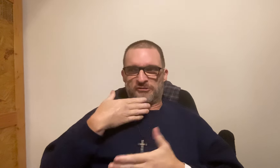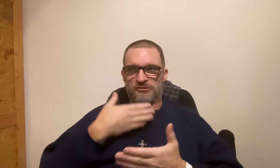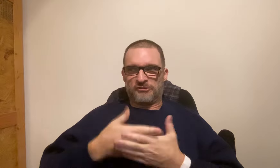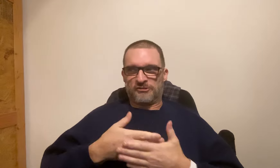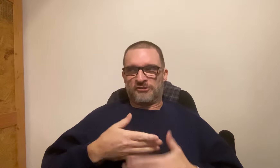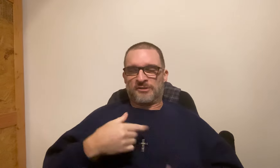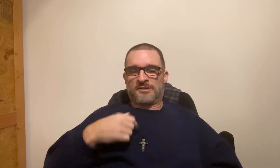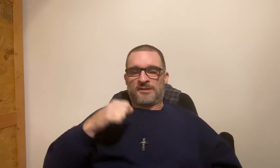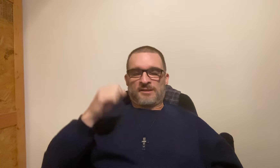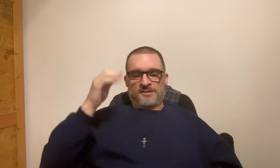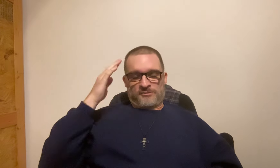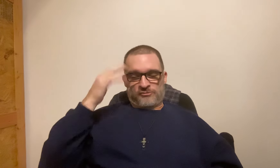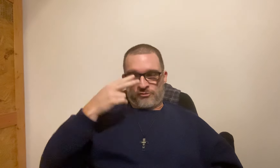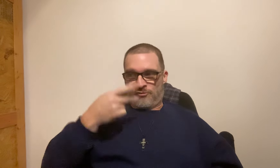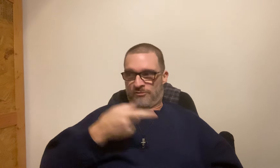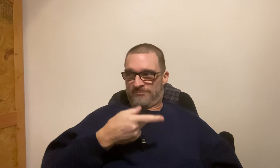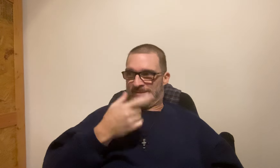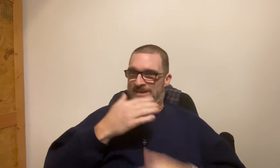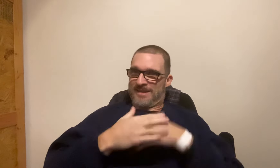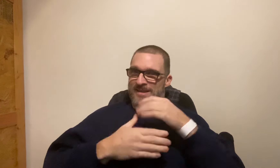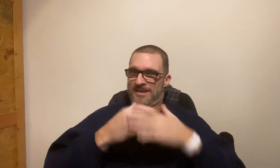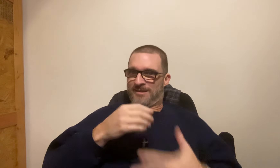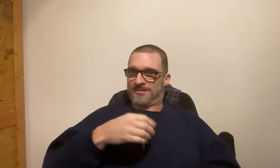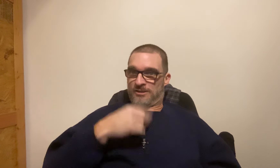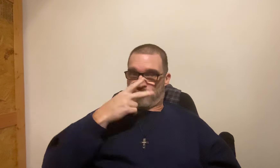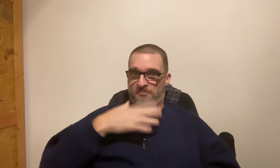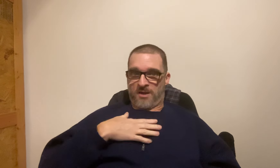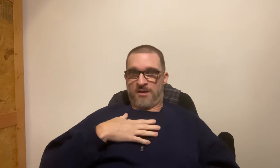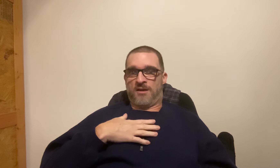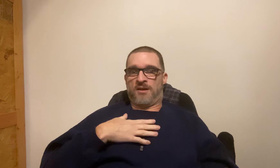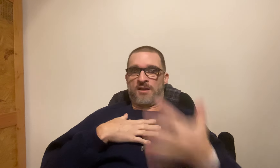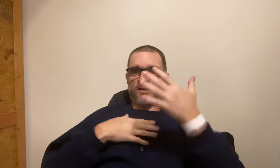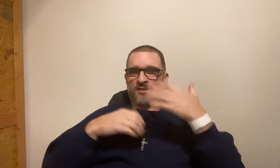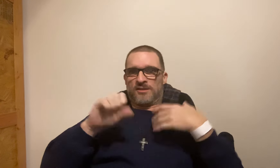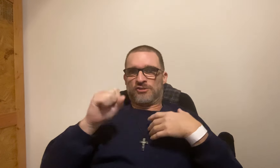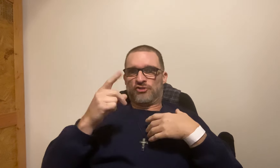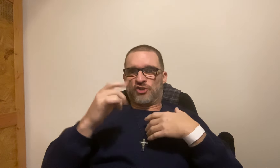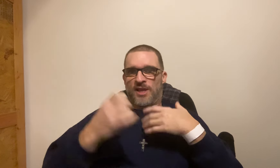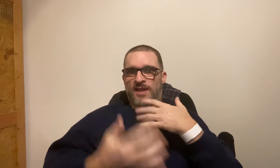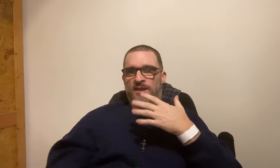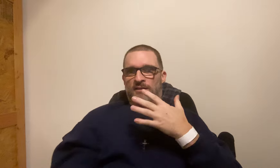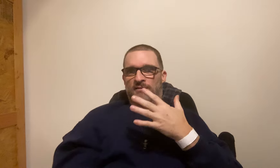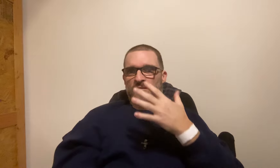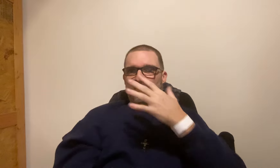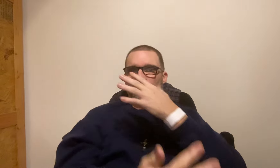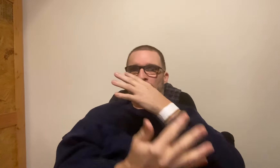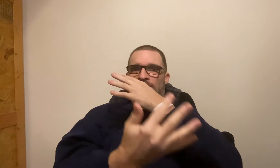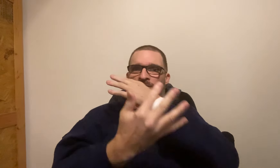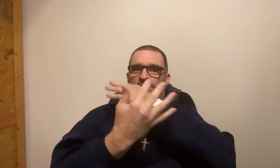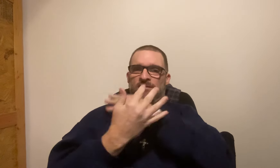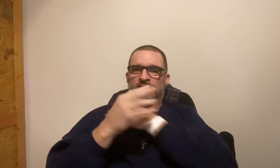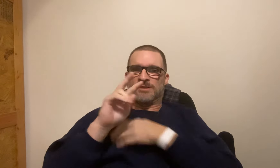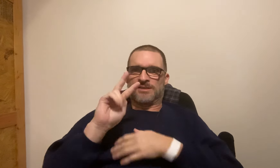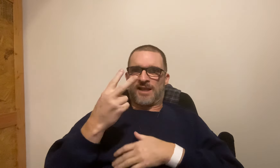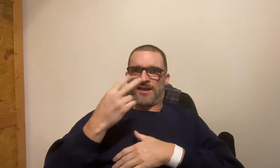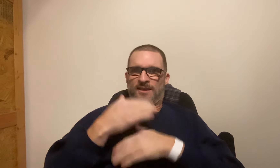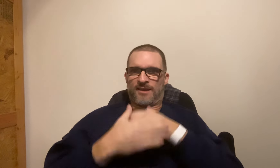I didn't look good. I told her yes I know I thought I saw a hand coming after me. I saw my own plus a shadow reaching out at the same time